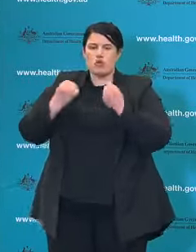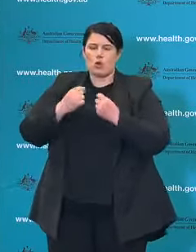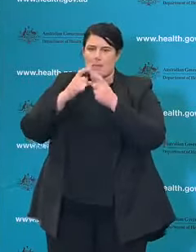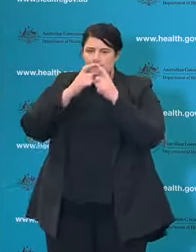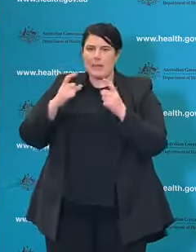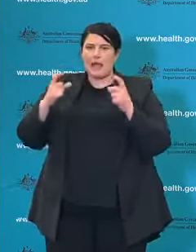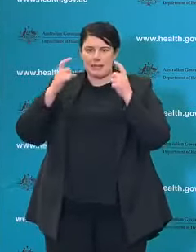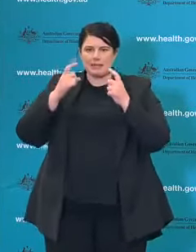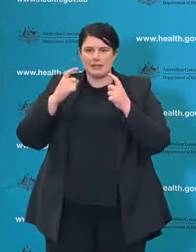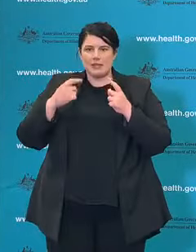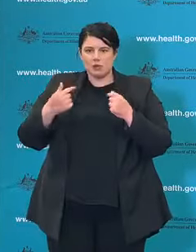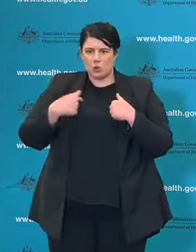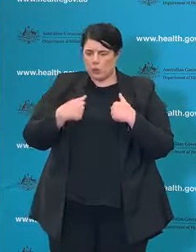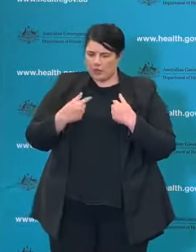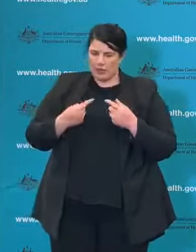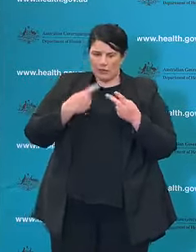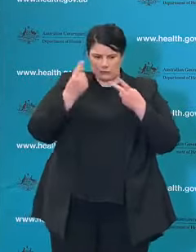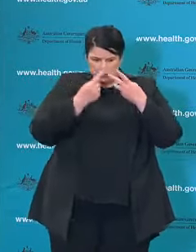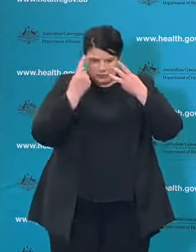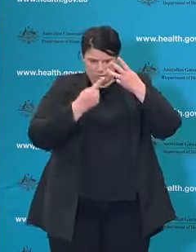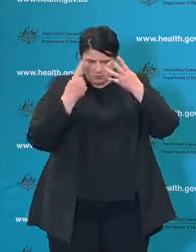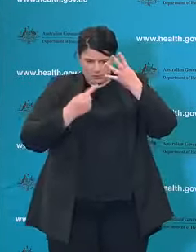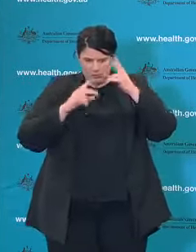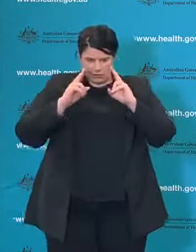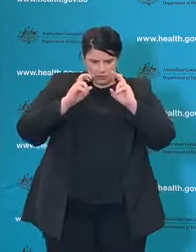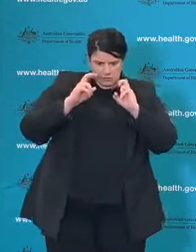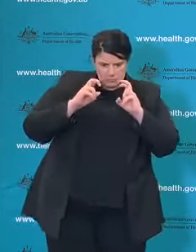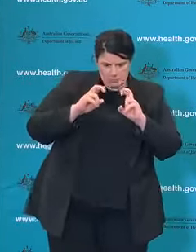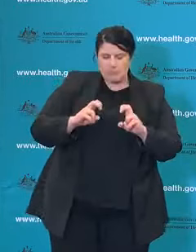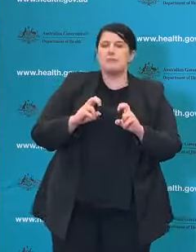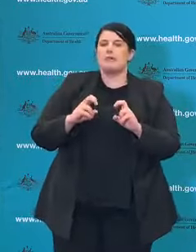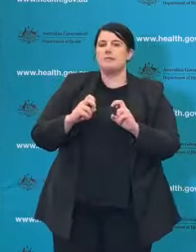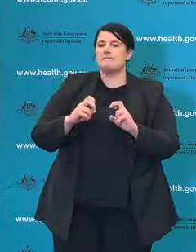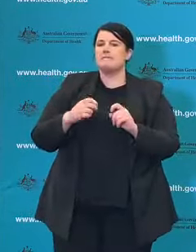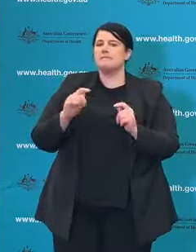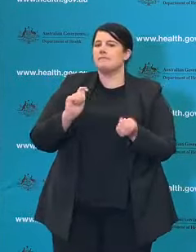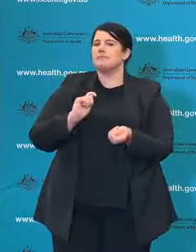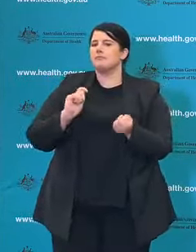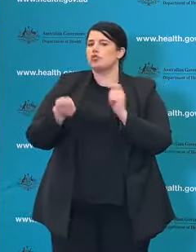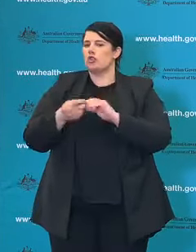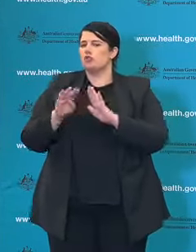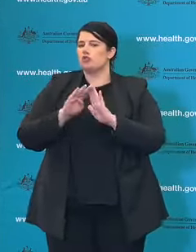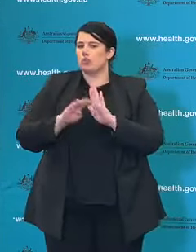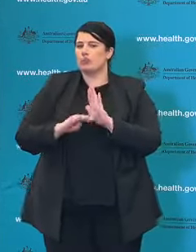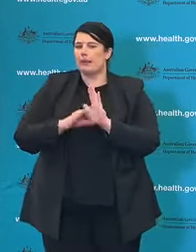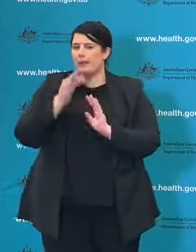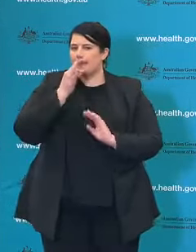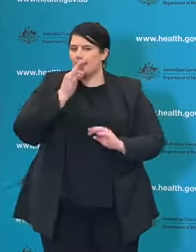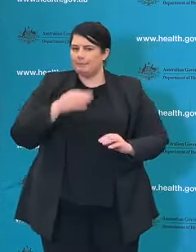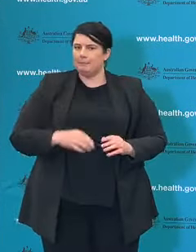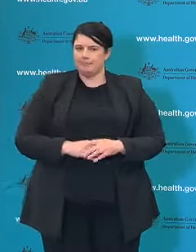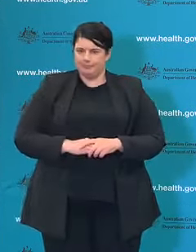front line communication to ICEG and that's why the adjustment has occurred.